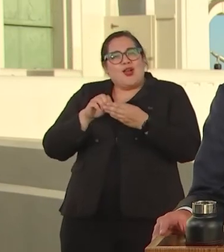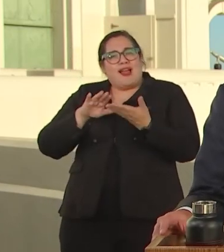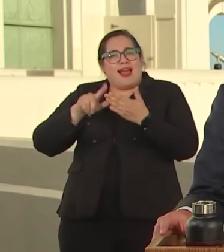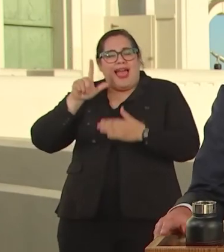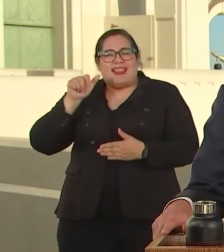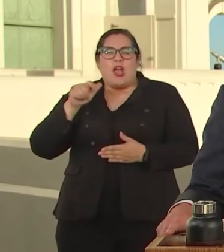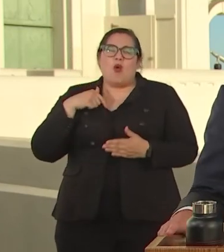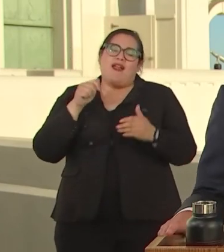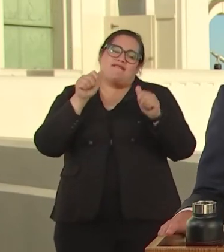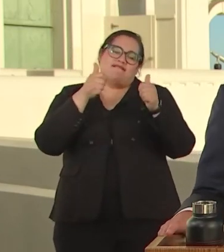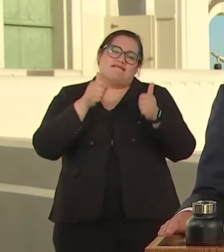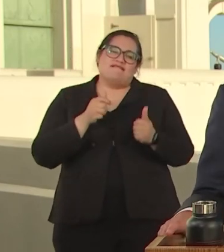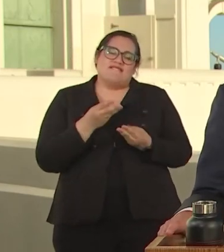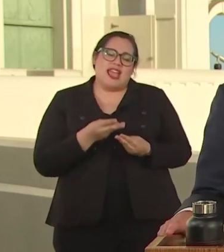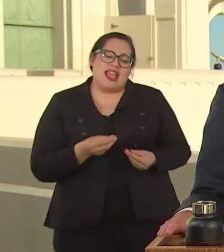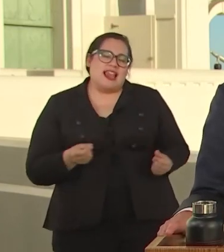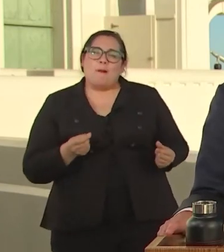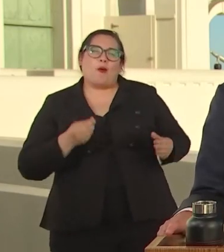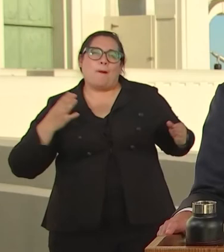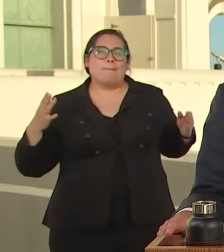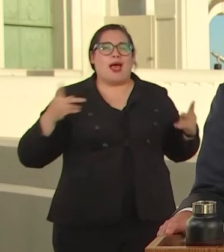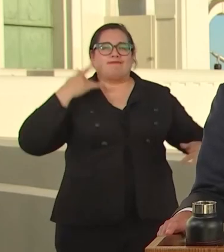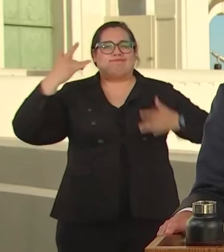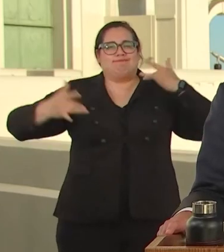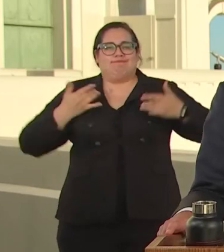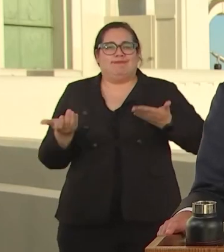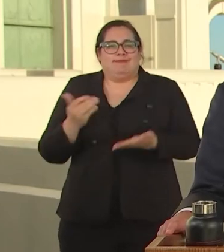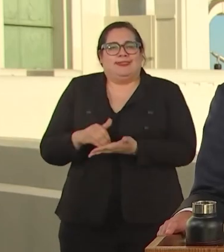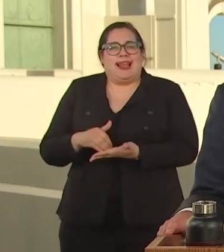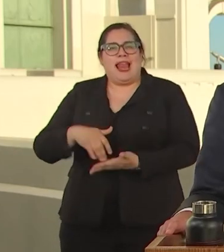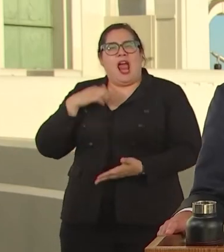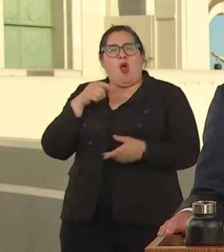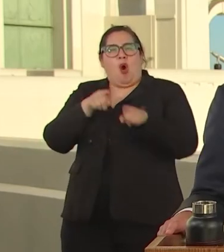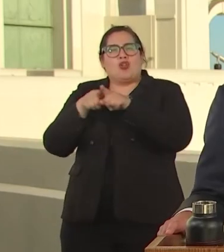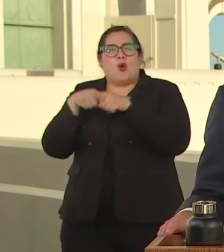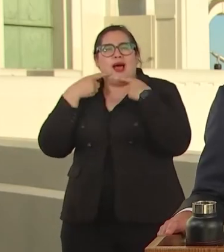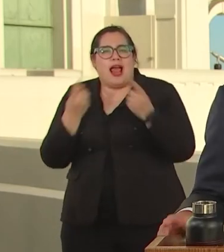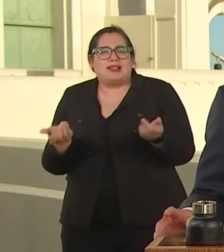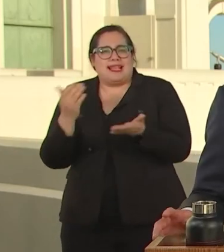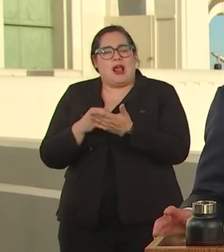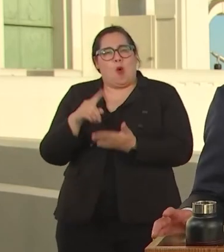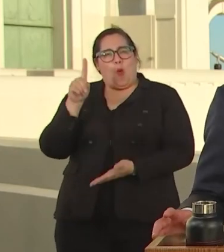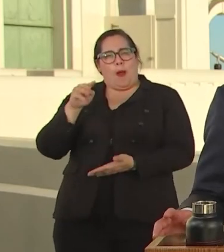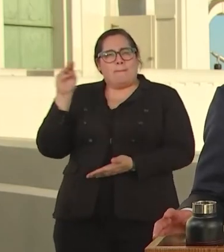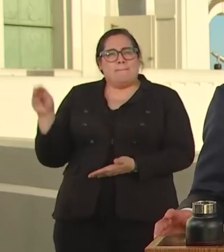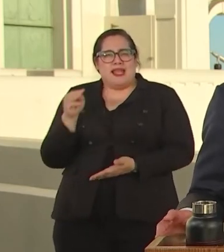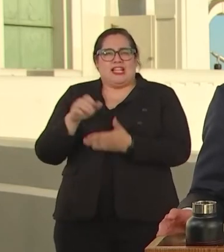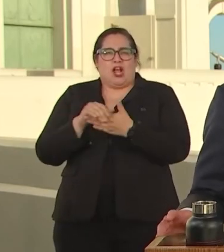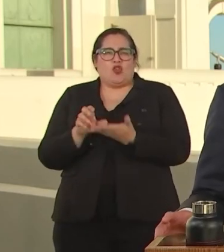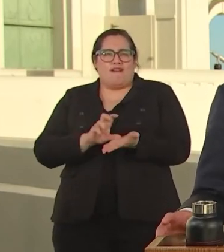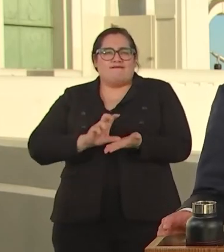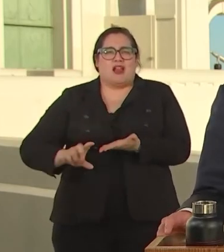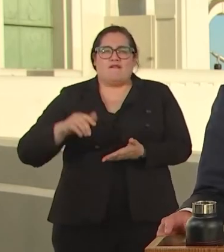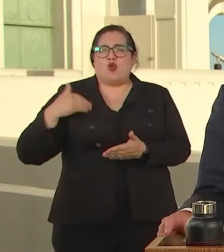SPIRIT TO GET LUSTER. AND I'M HAPPY TO HAVE A MURAL PROGRAM TO COMMEMORATE